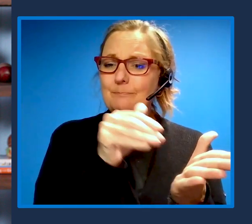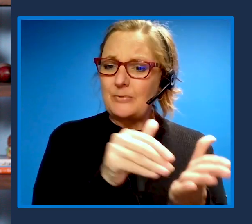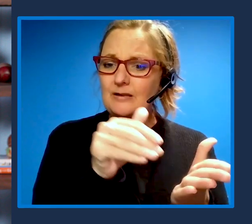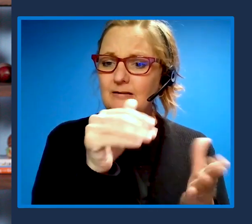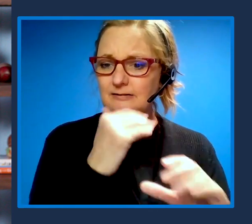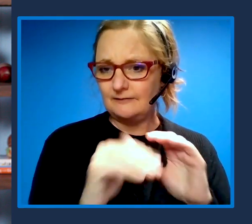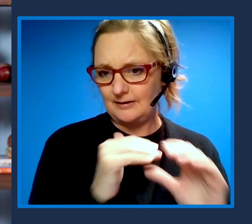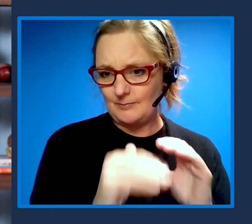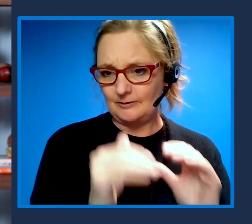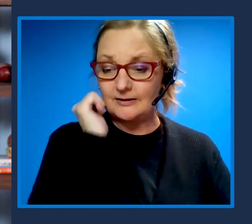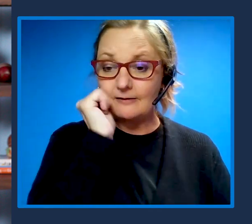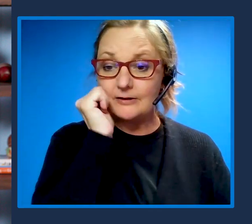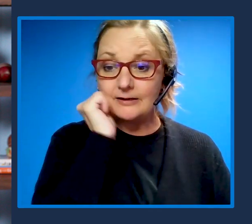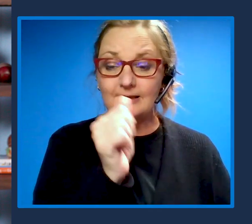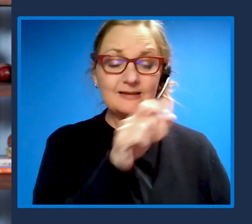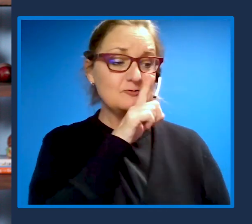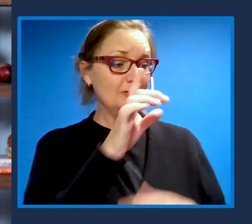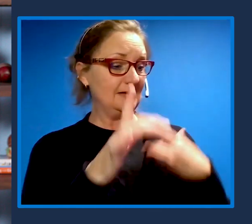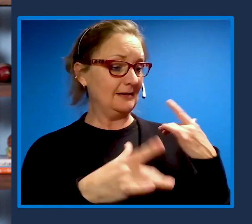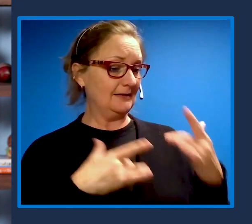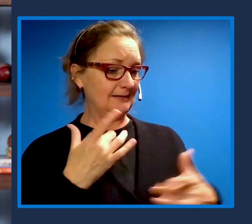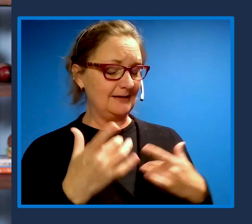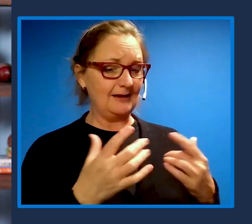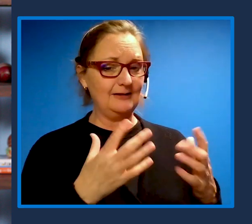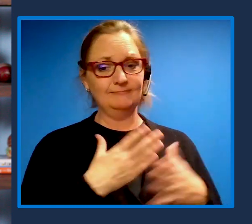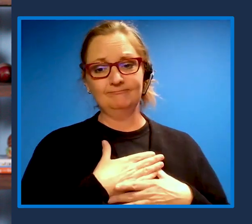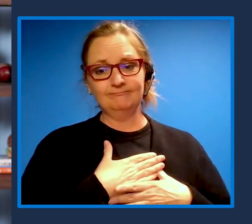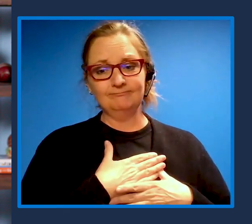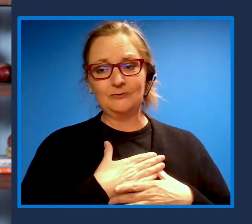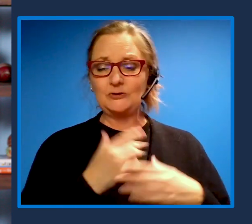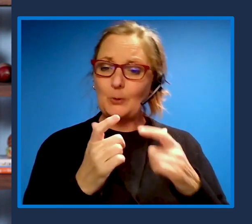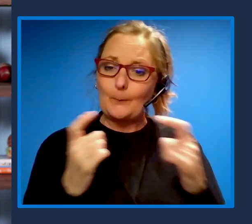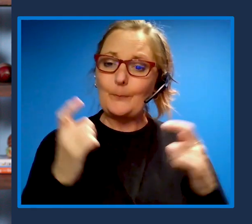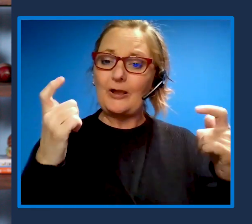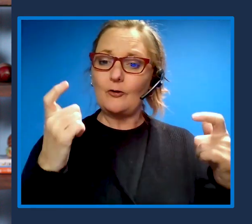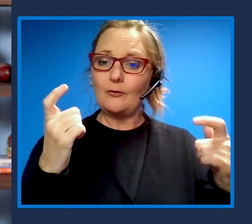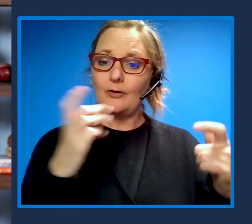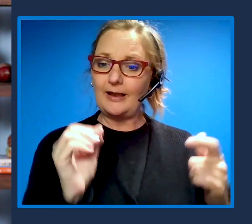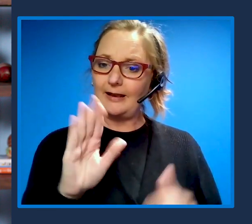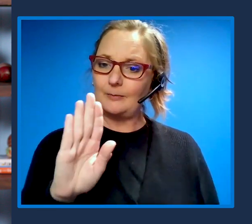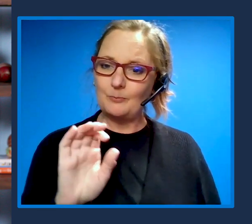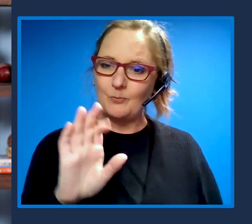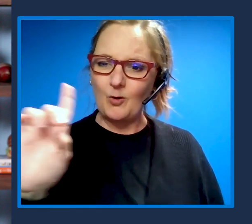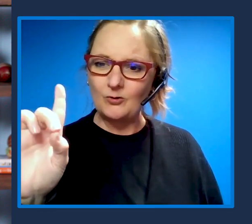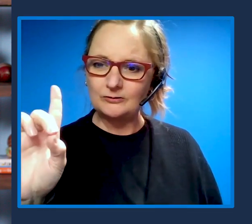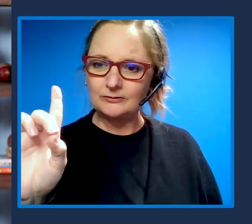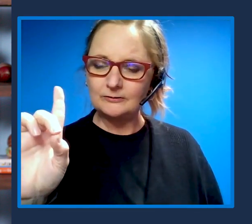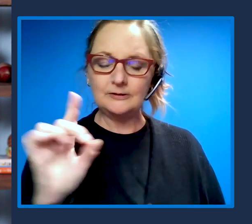So big grand goals, but I want to close by taking us onto a personal note.